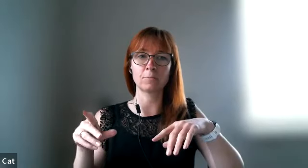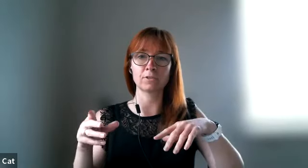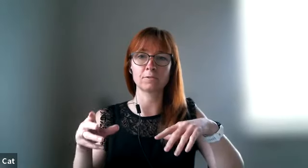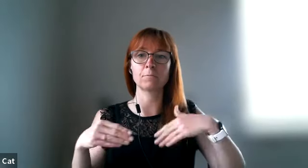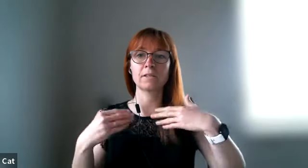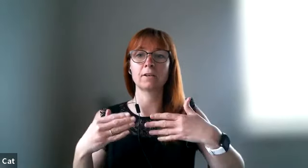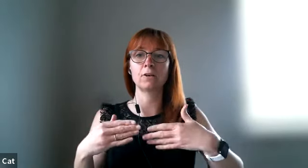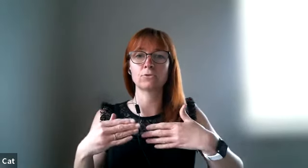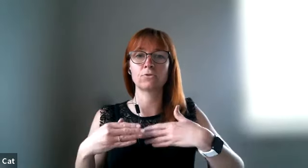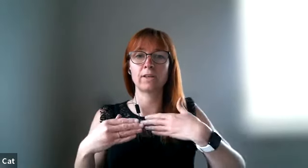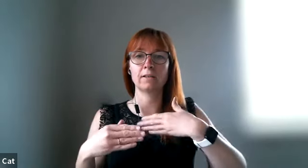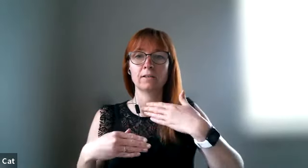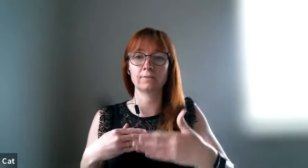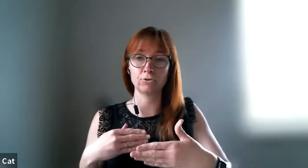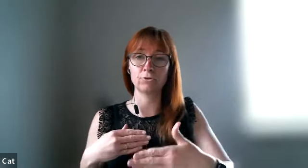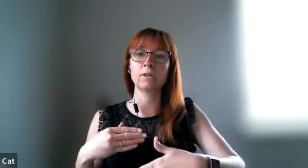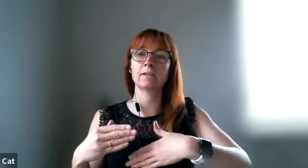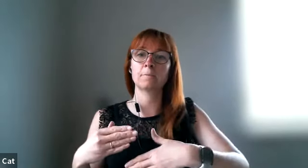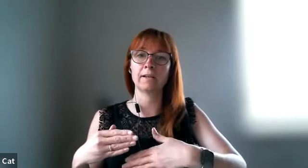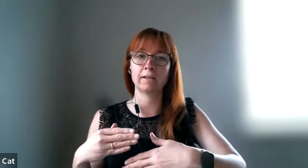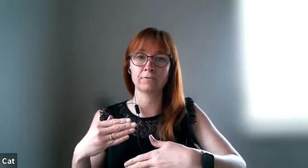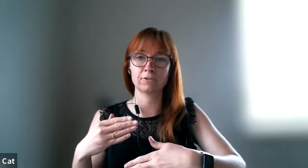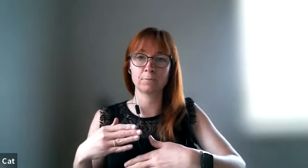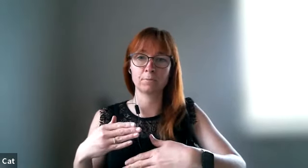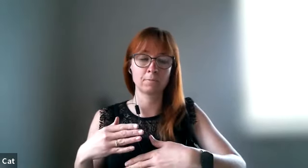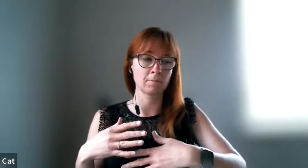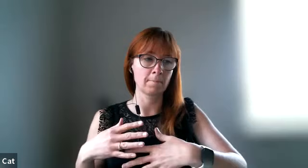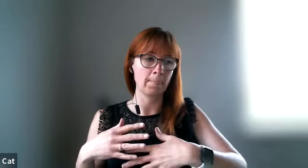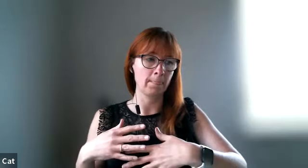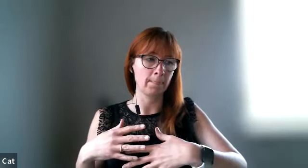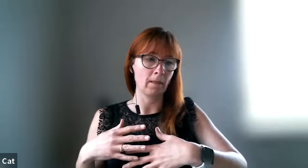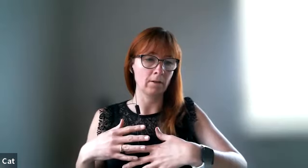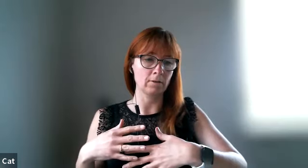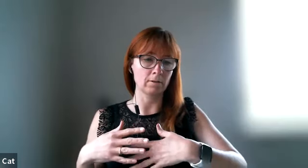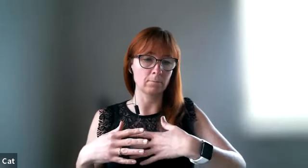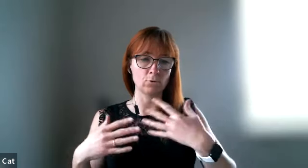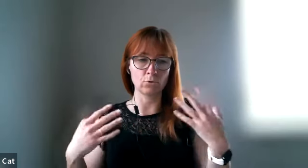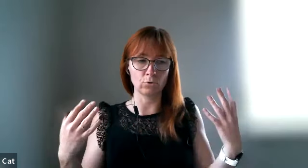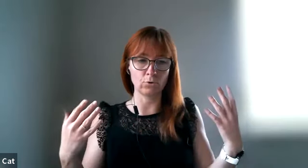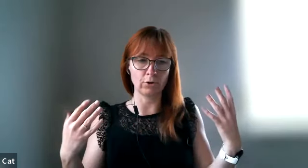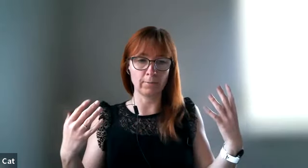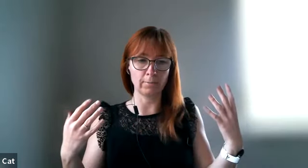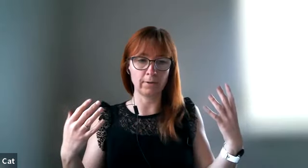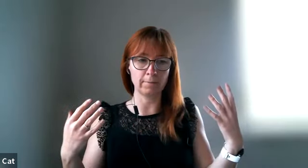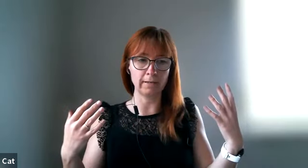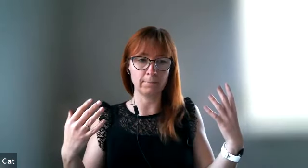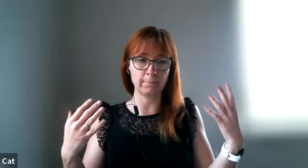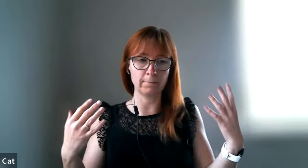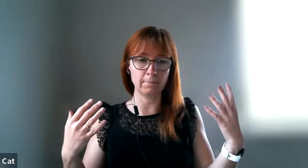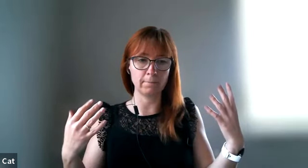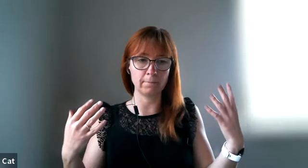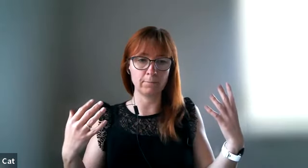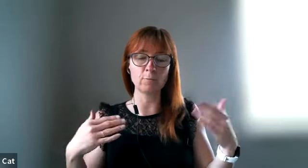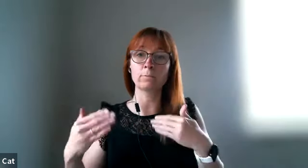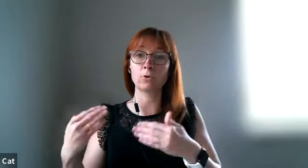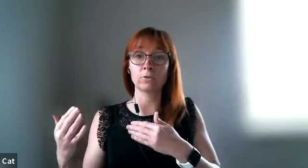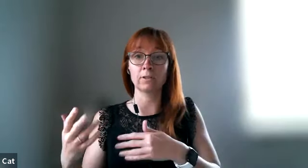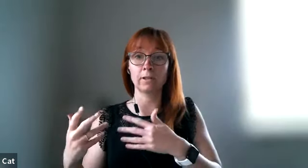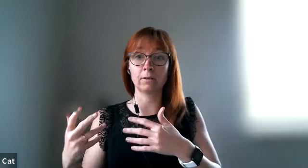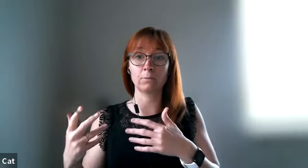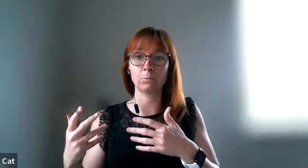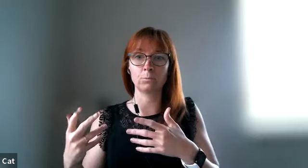must mean a lot to that individual and it might have some more it might be more important than